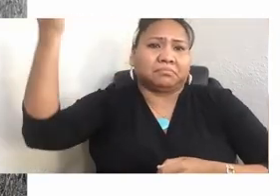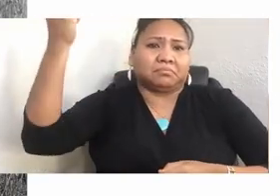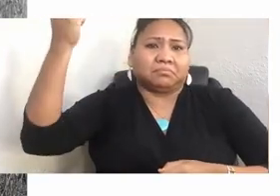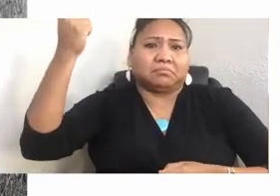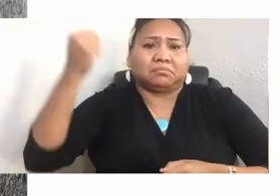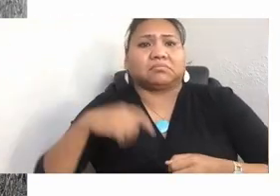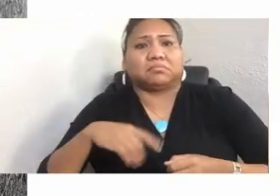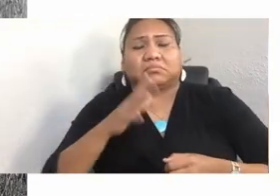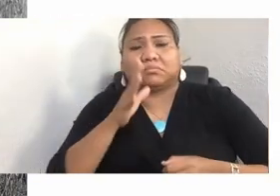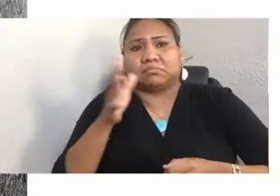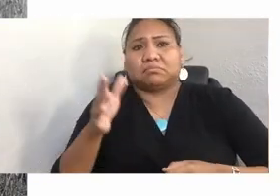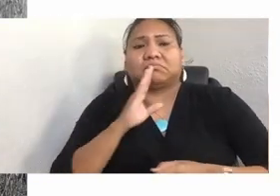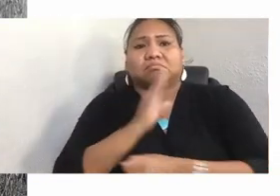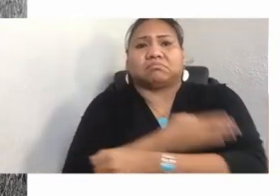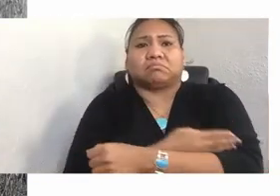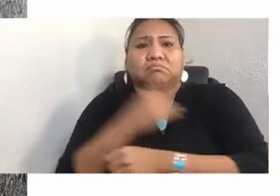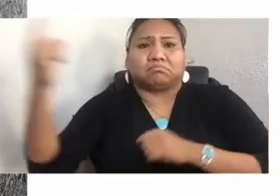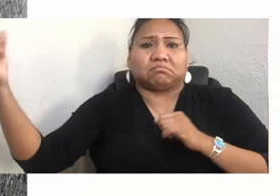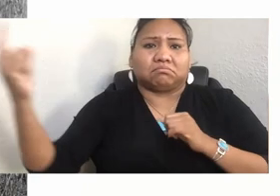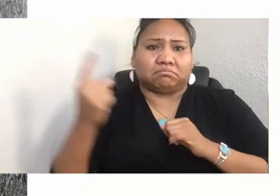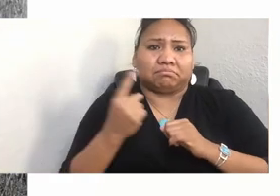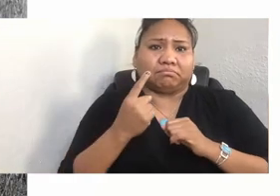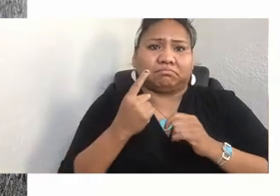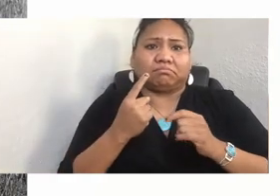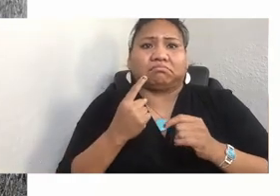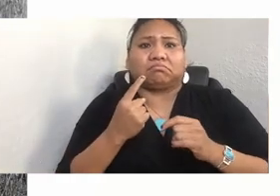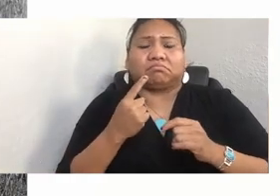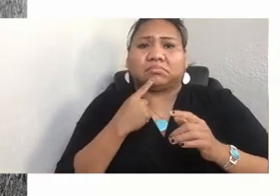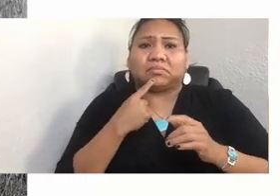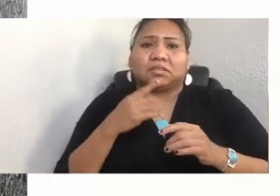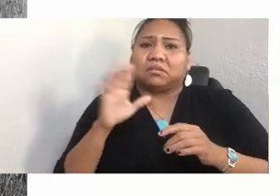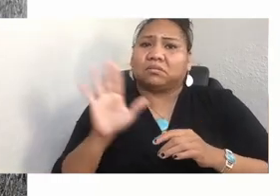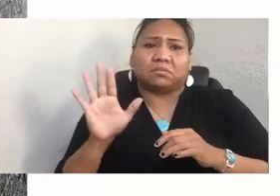Her granddaughter, Sharlyce in this photo, said, grandma, I don't have anywhere to live now.